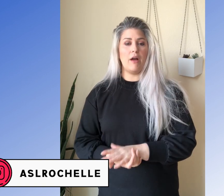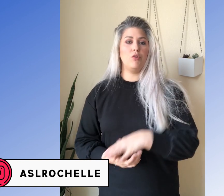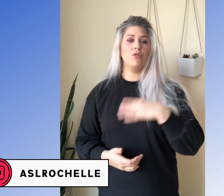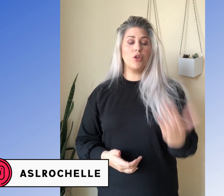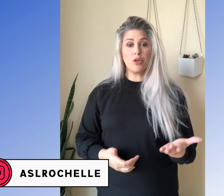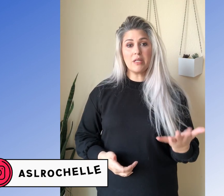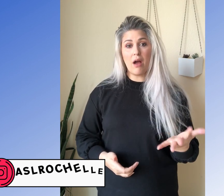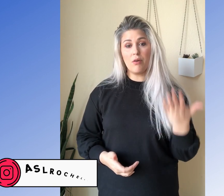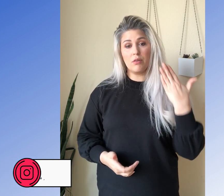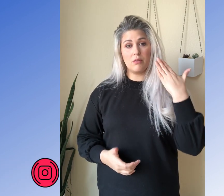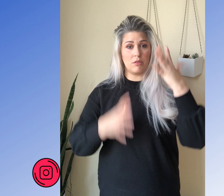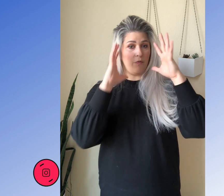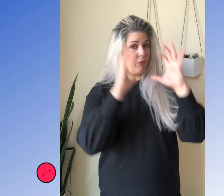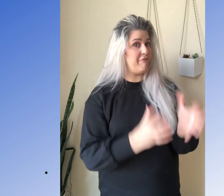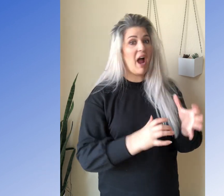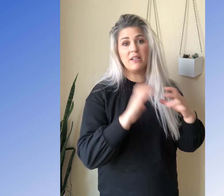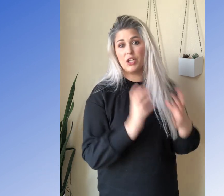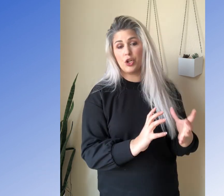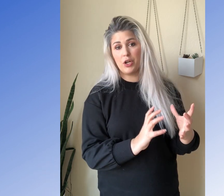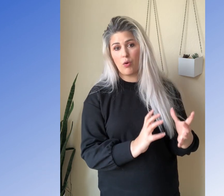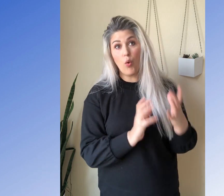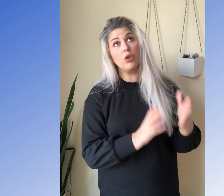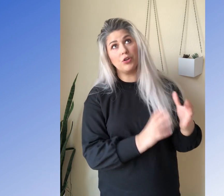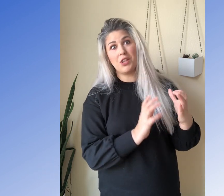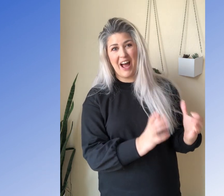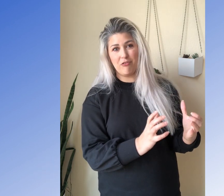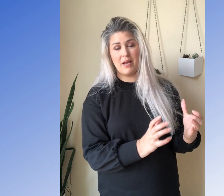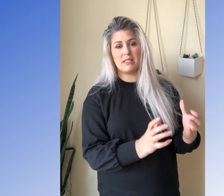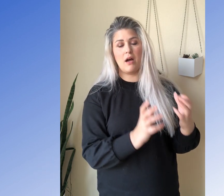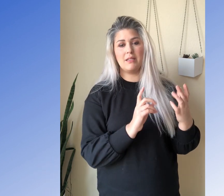Now you learned how you refined and learned or learned the alphabet on day three